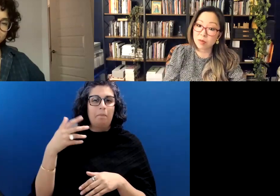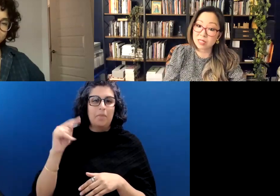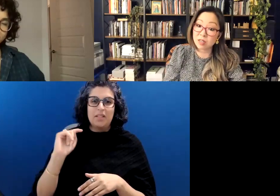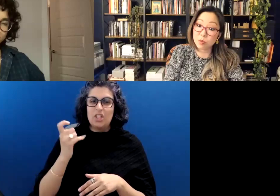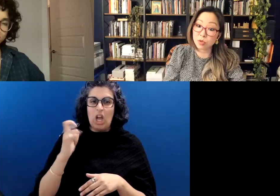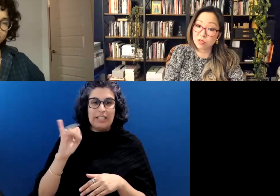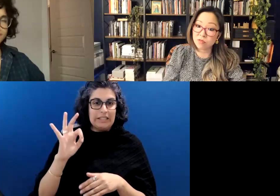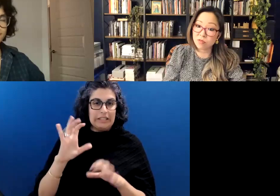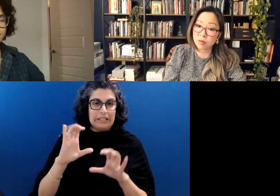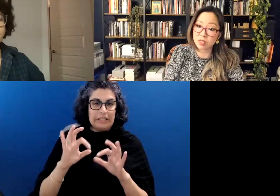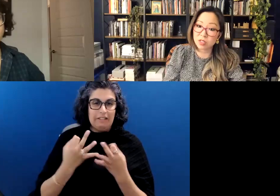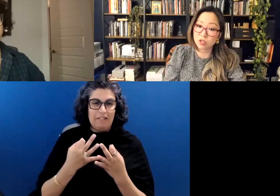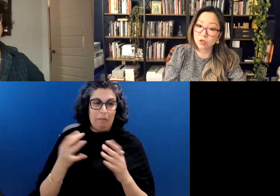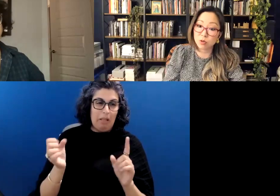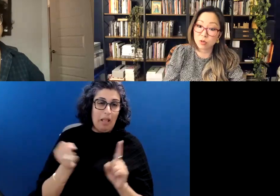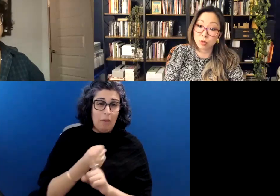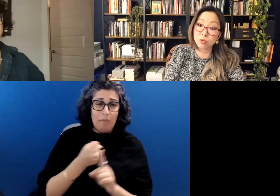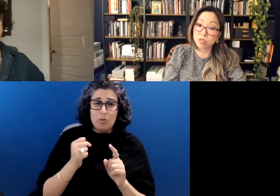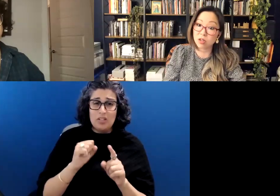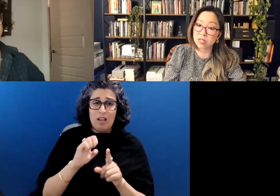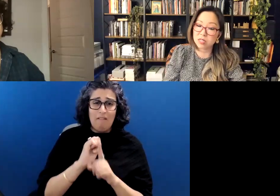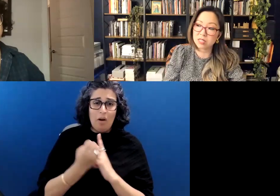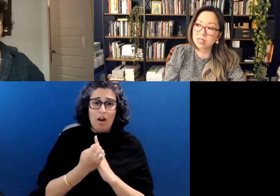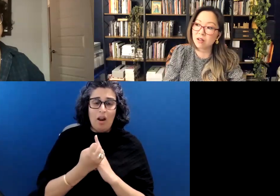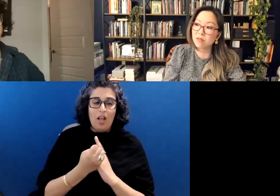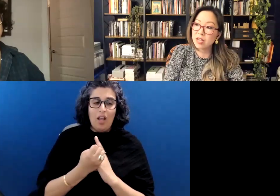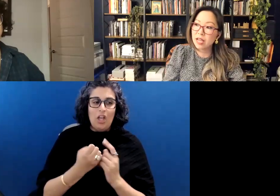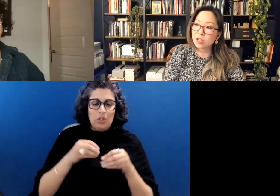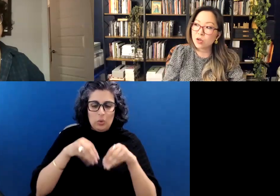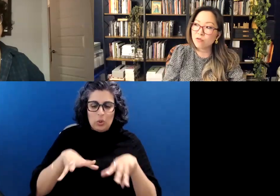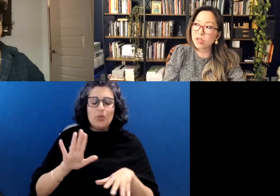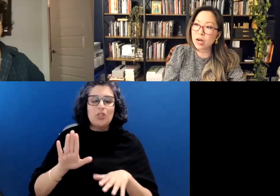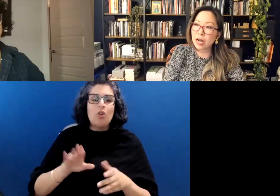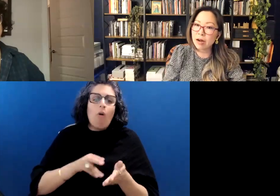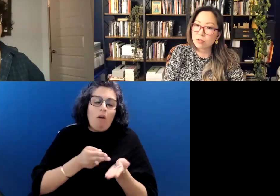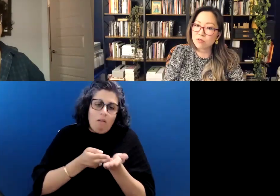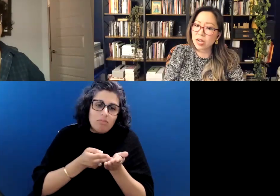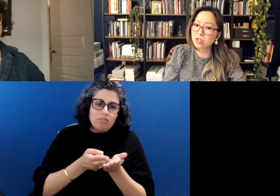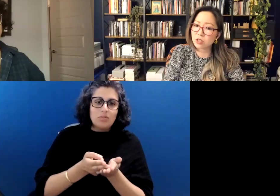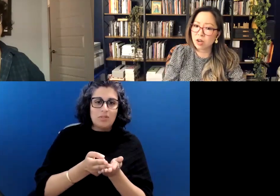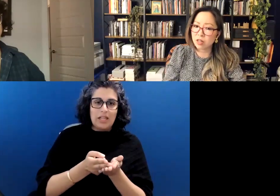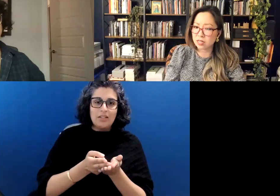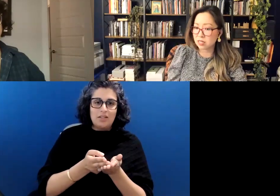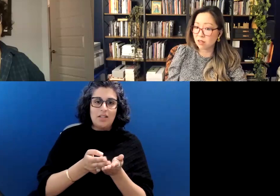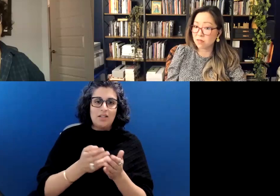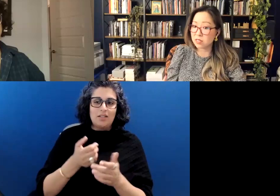In an abusive environments, that you lose the authentic self, and you don't figure out how to find your authentic self.